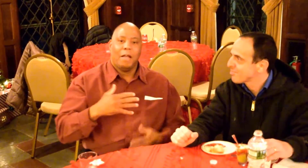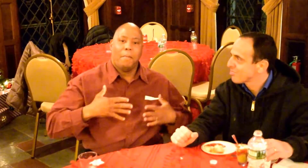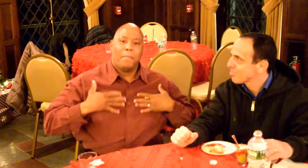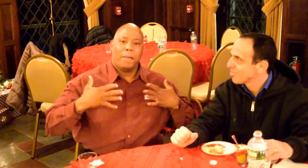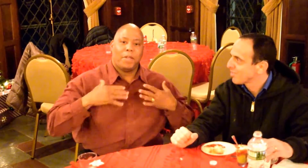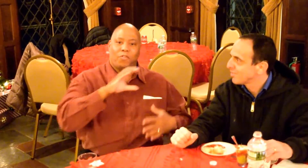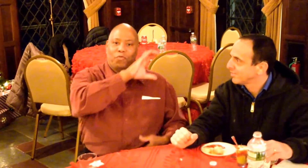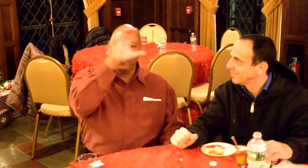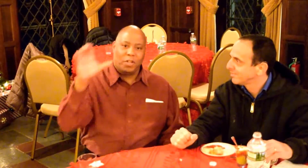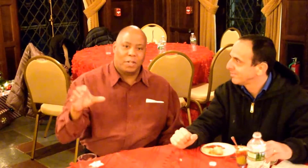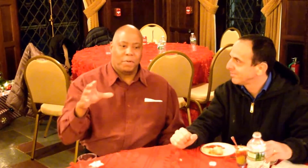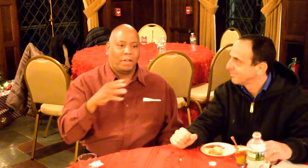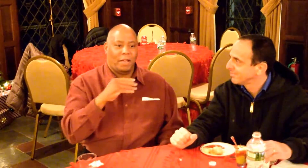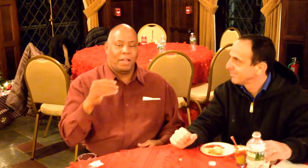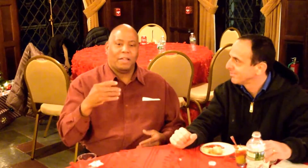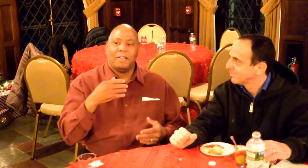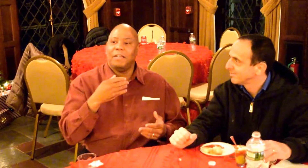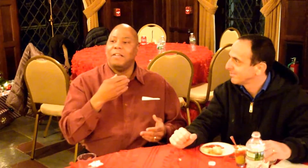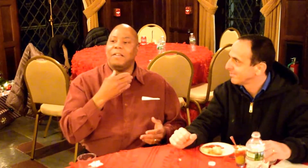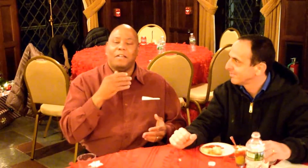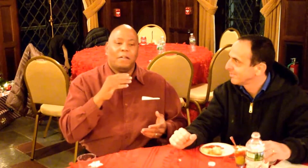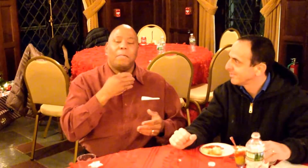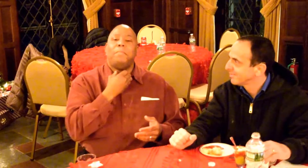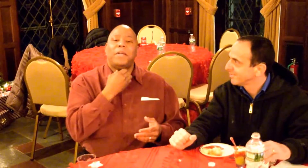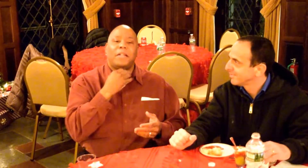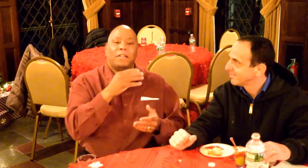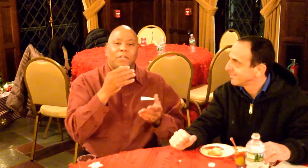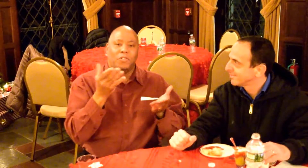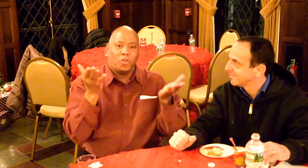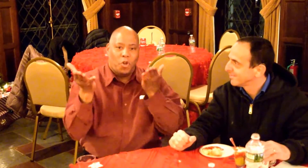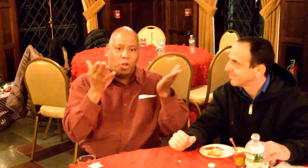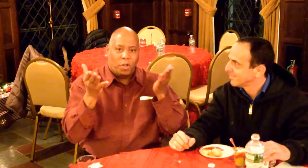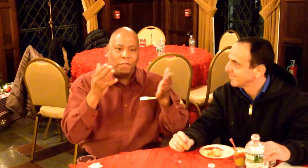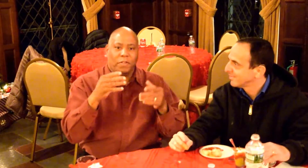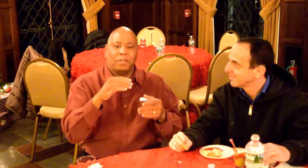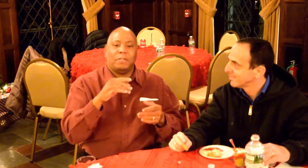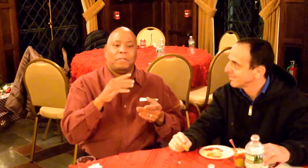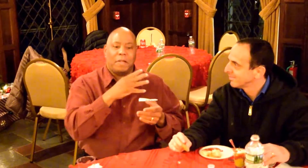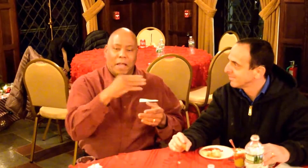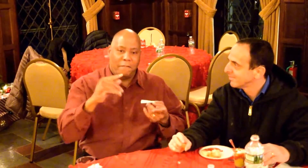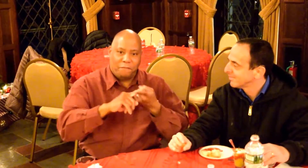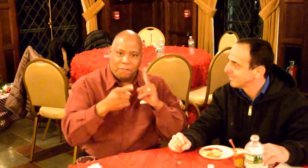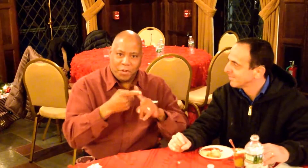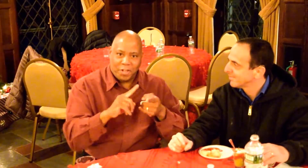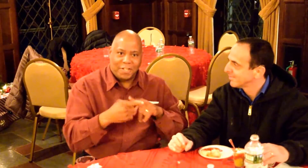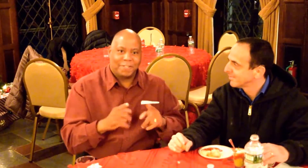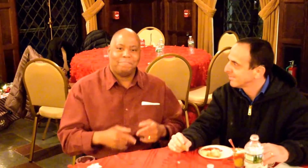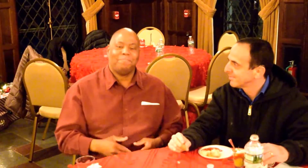Merry Christmas to all Mill Neck Services and my friends...